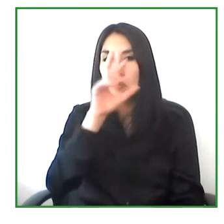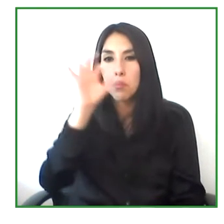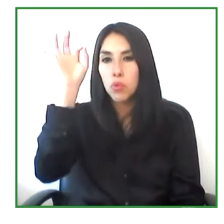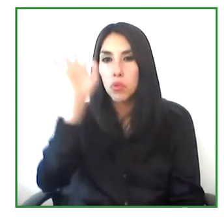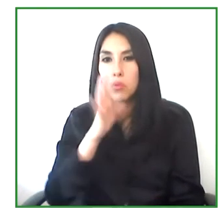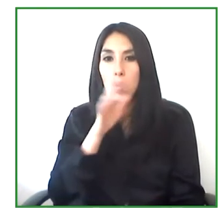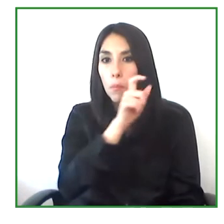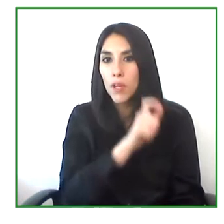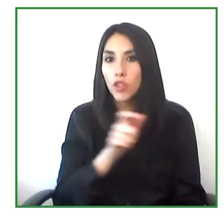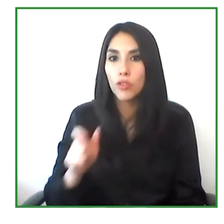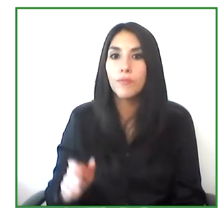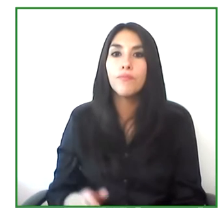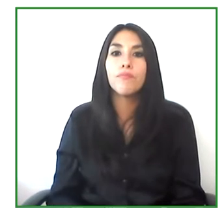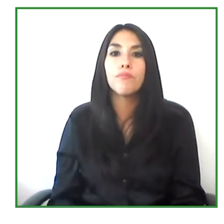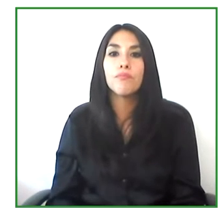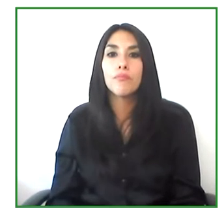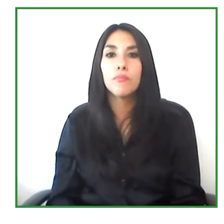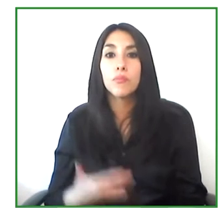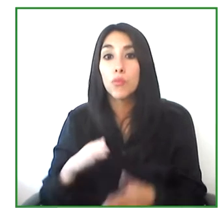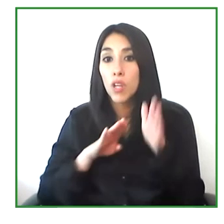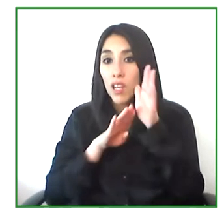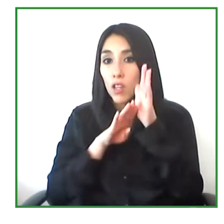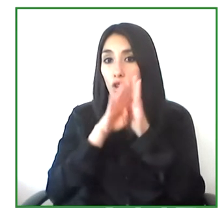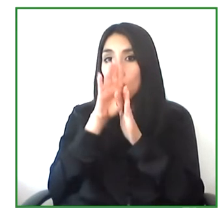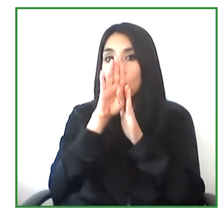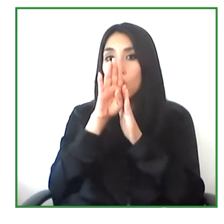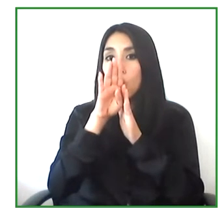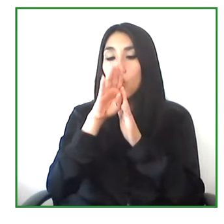in India, well, 80% feel